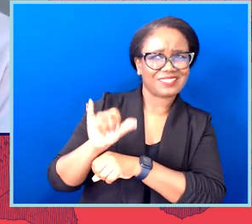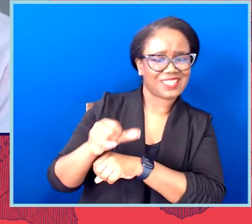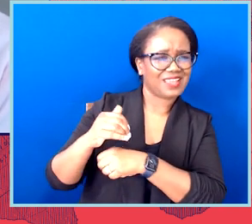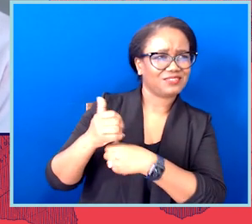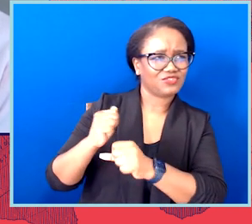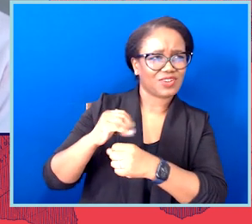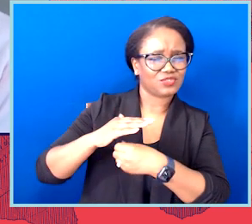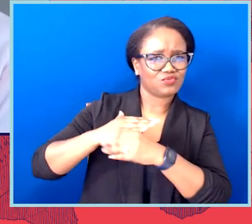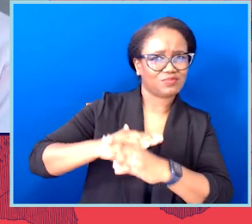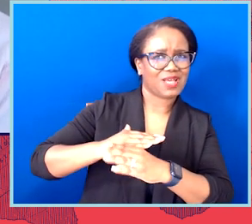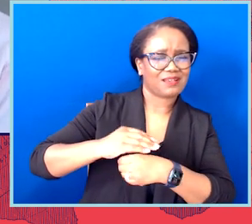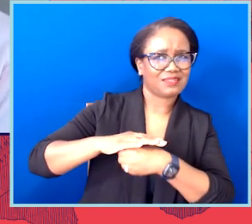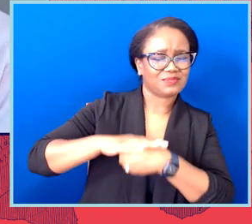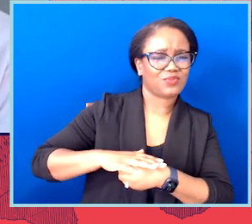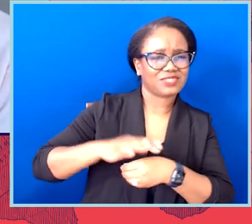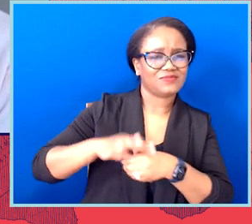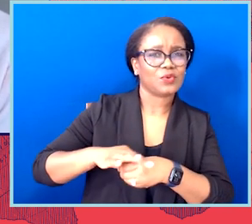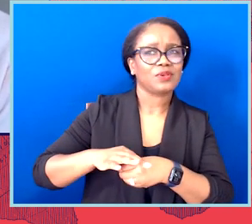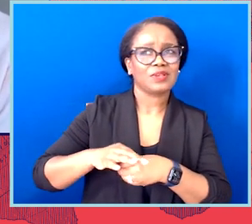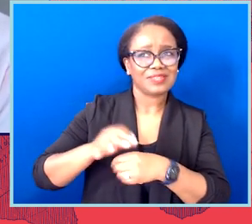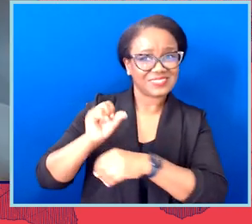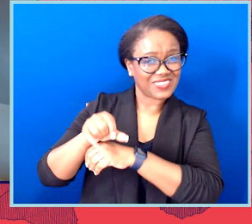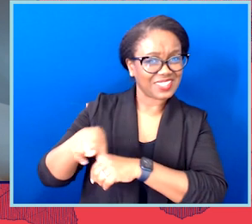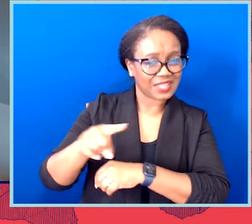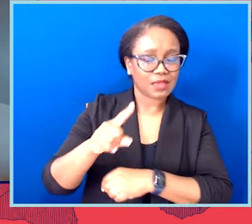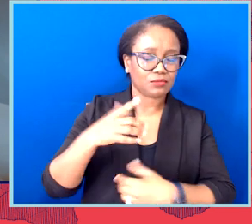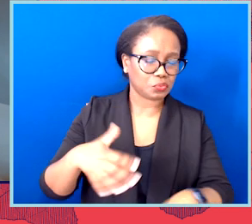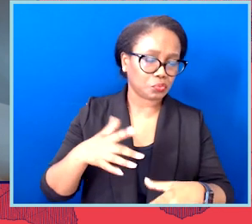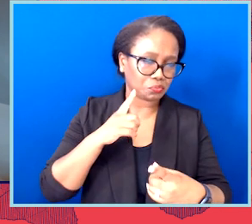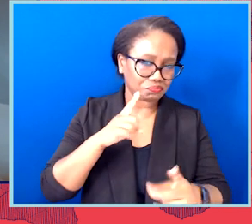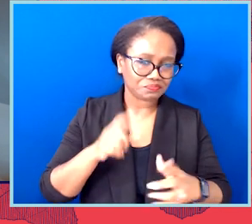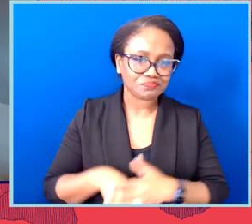And I'm sensing a theme here, unfortunately, between your remarks and Brigitte's remarks